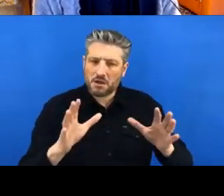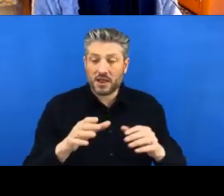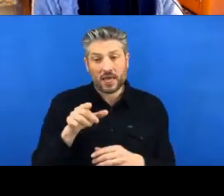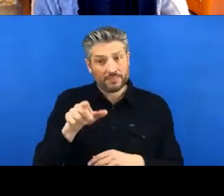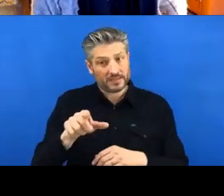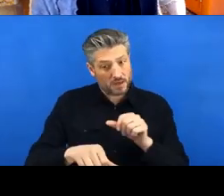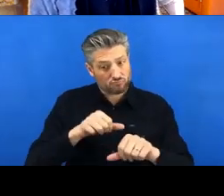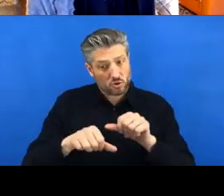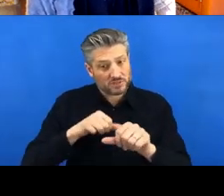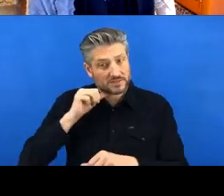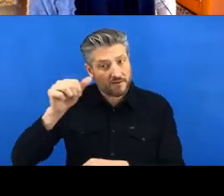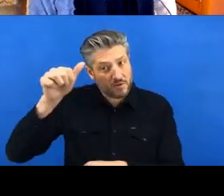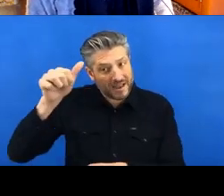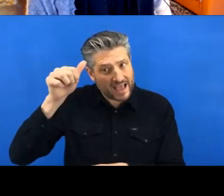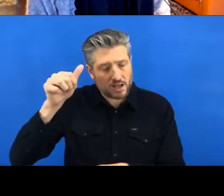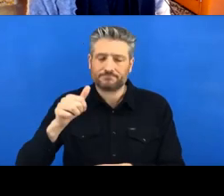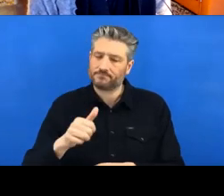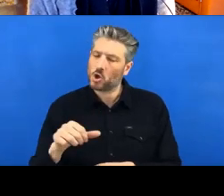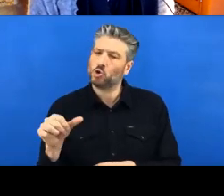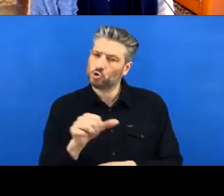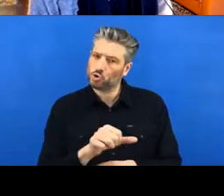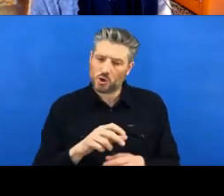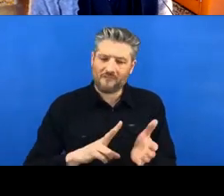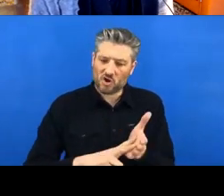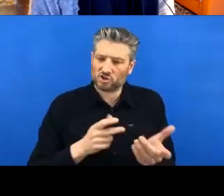and keeping track of the decisions you make, and the changes that you make.